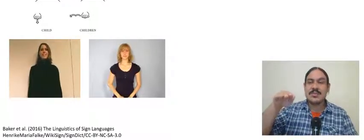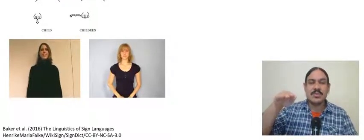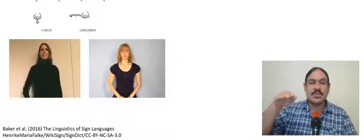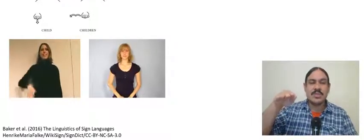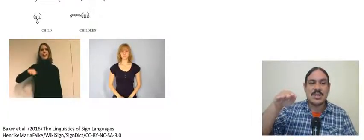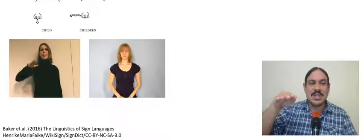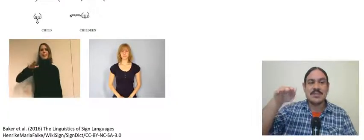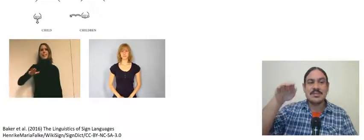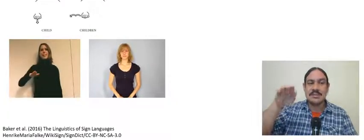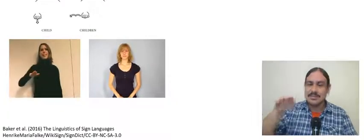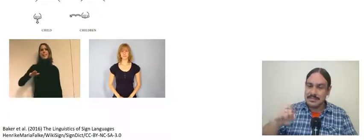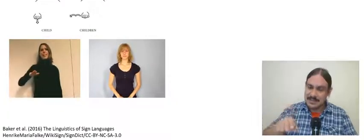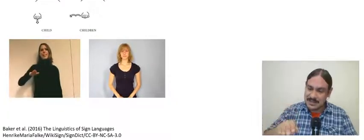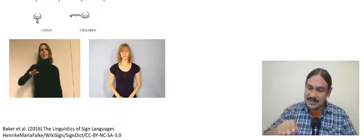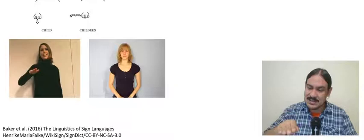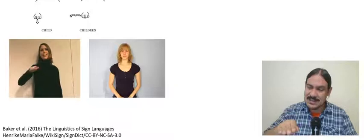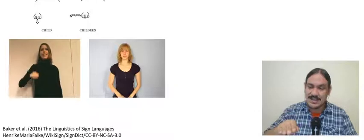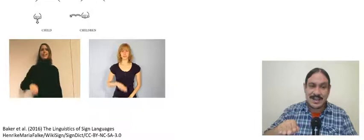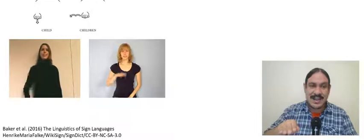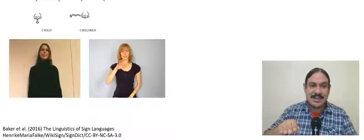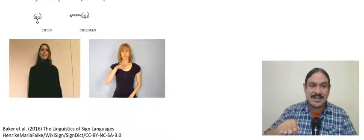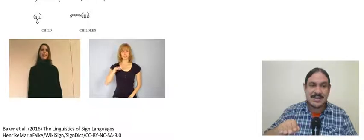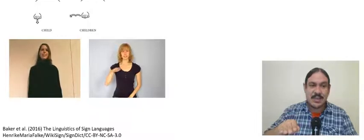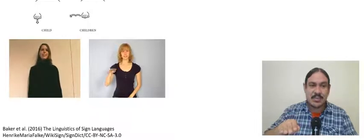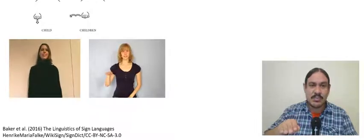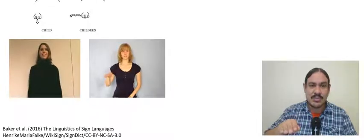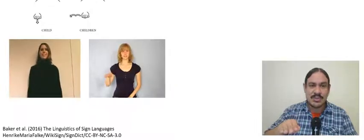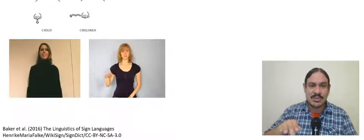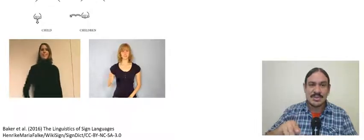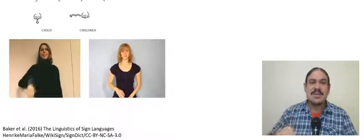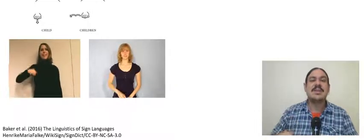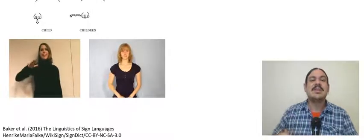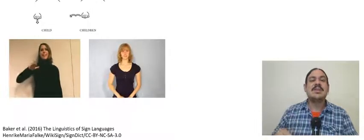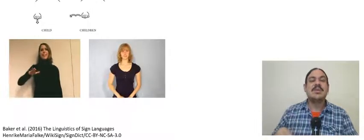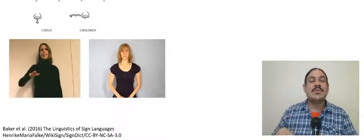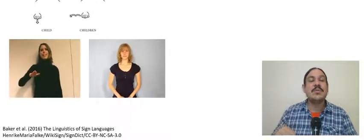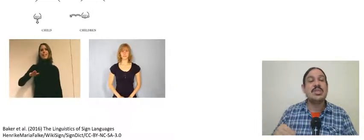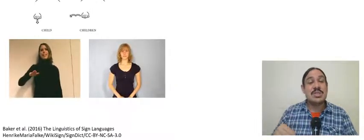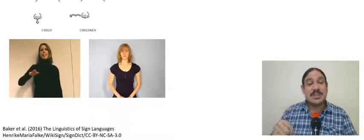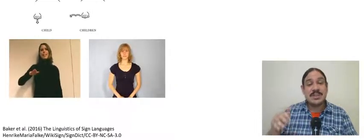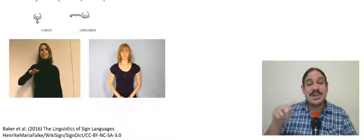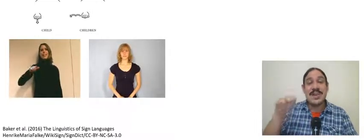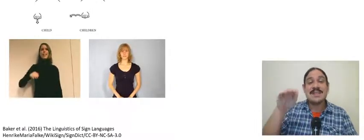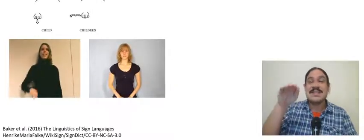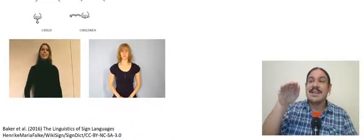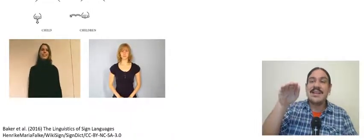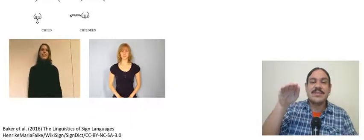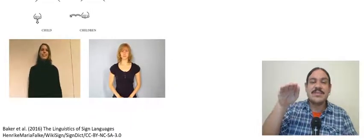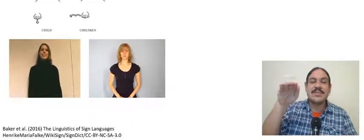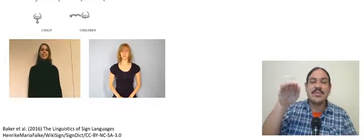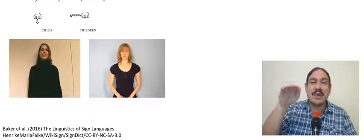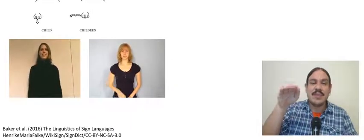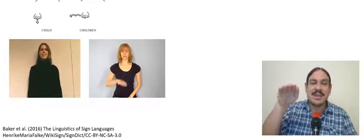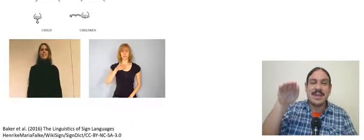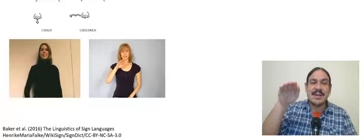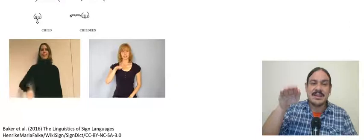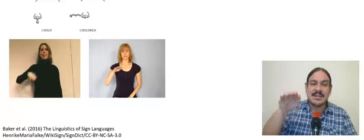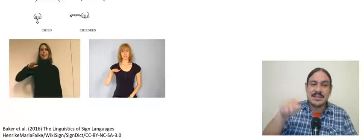yeah the lower not as much of a drop and then a repetition of it so you can see that this is a kind of